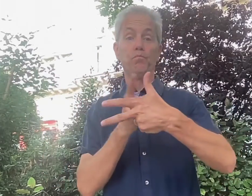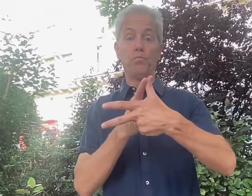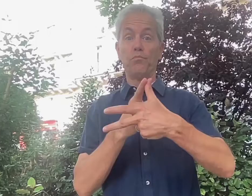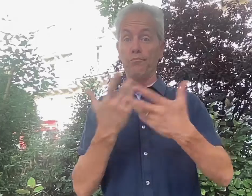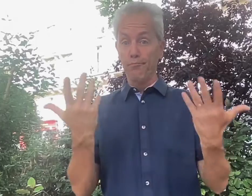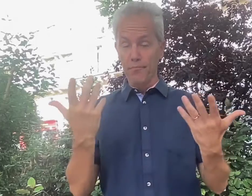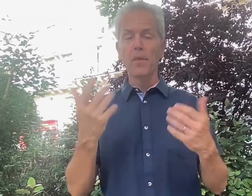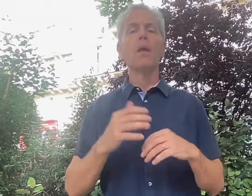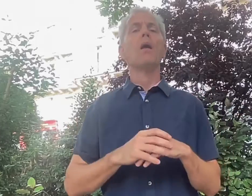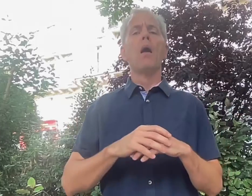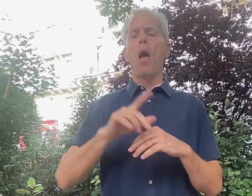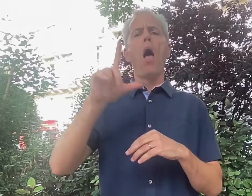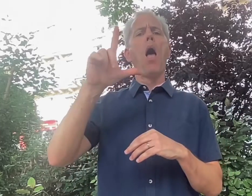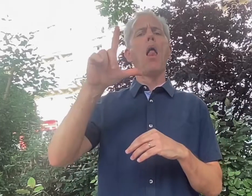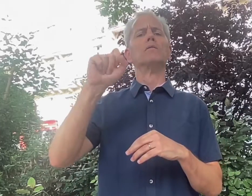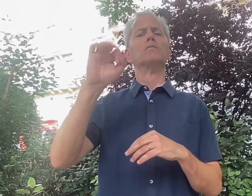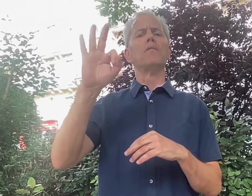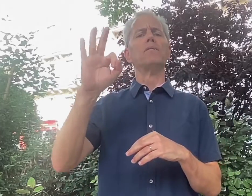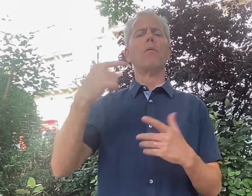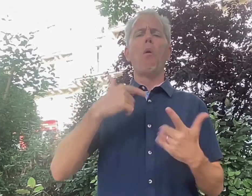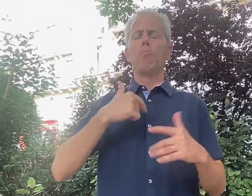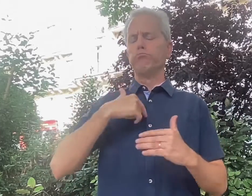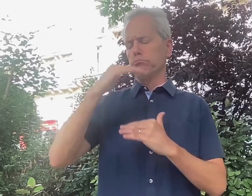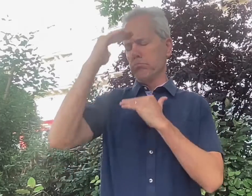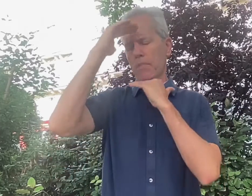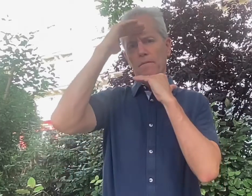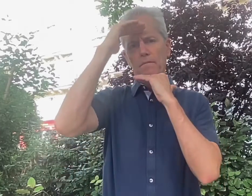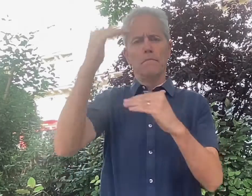First of all, it gives me great pleasure.